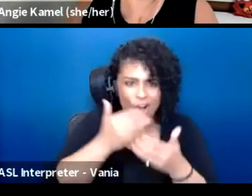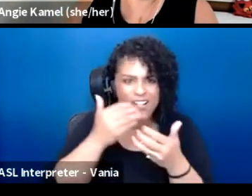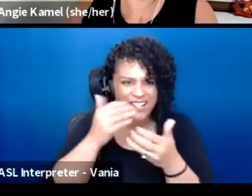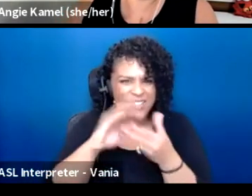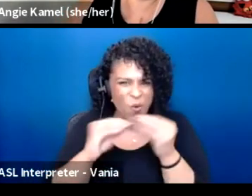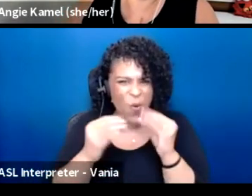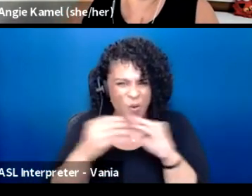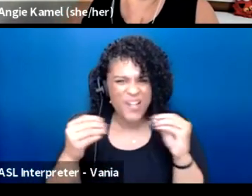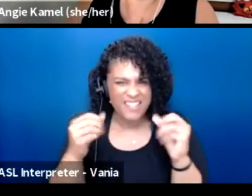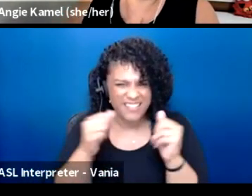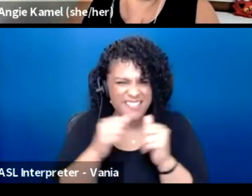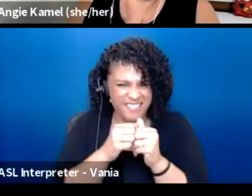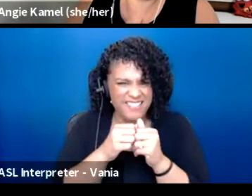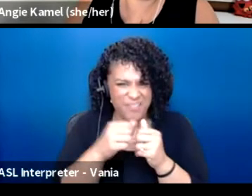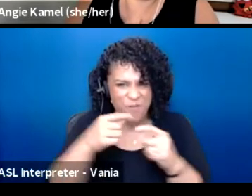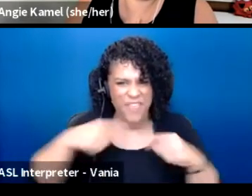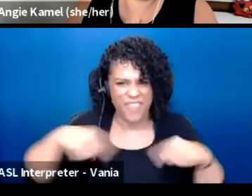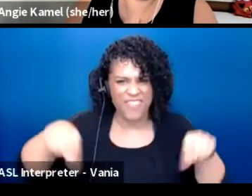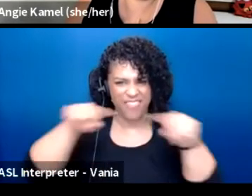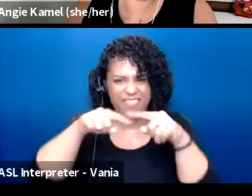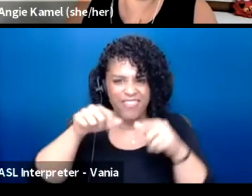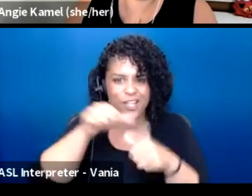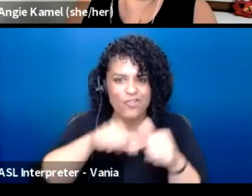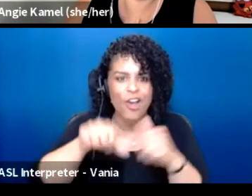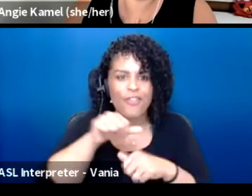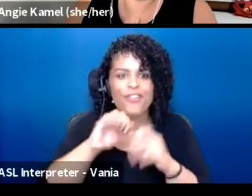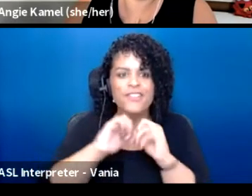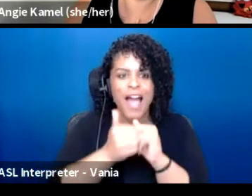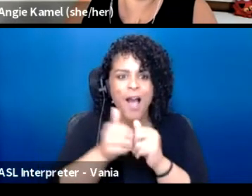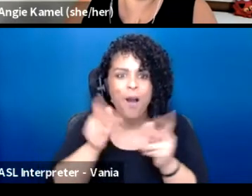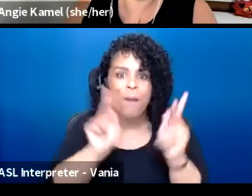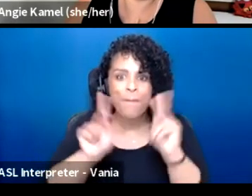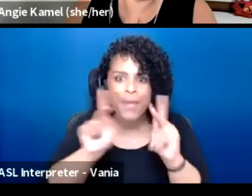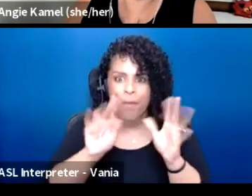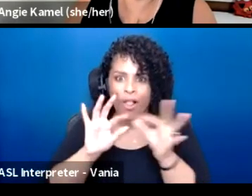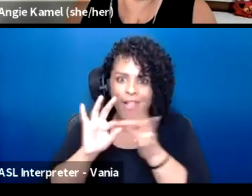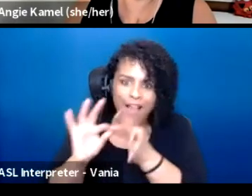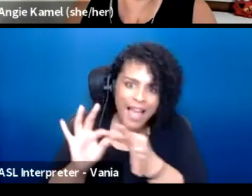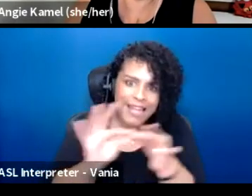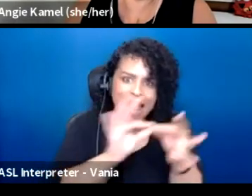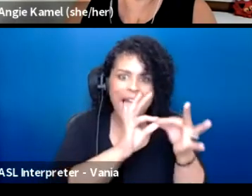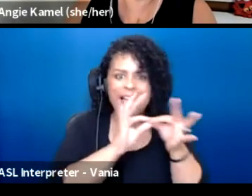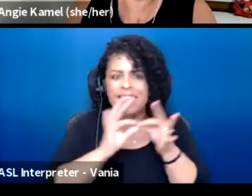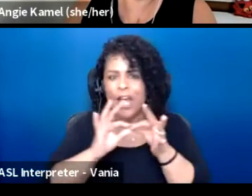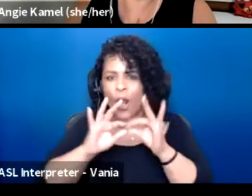And that it was really the way that people connected holistically, humanistically